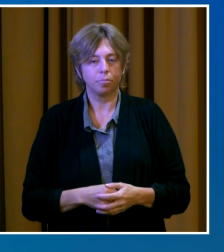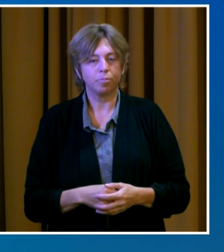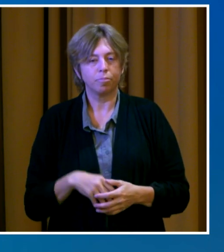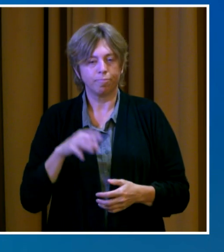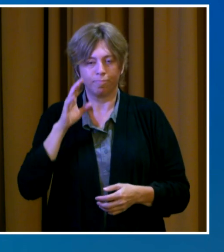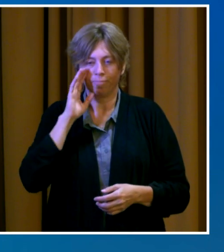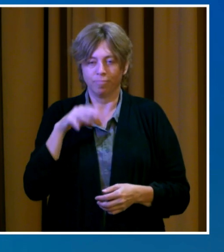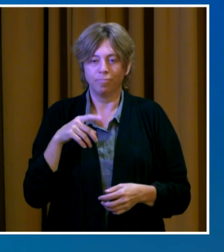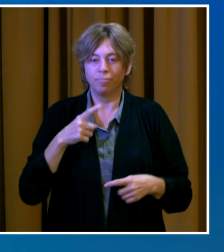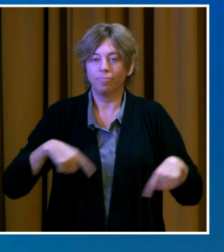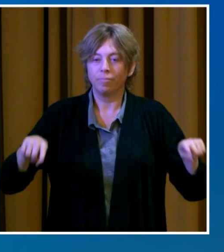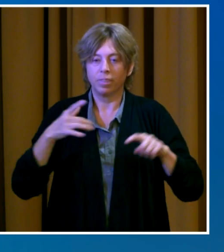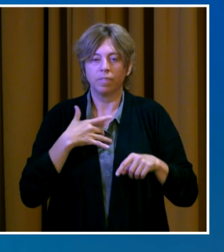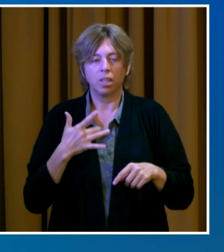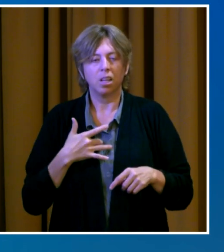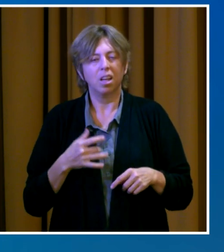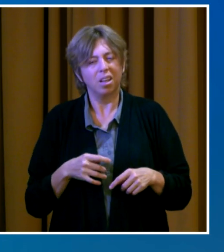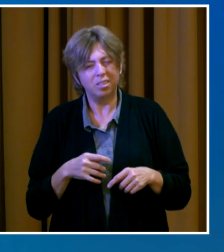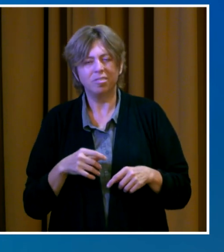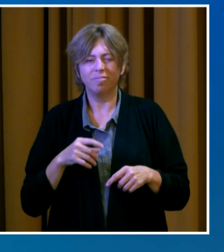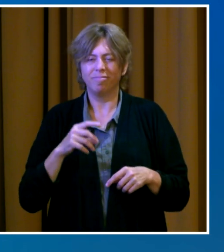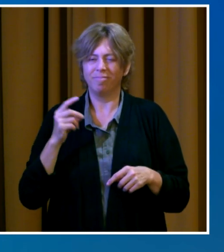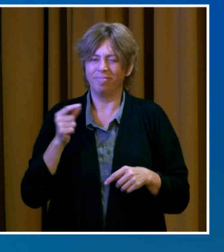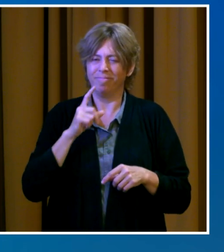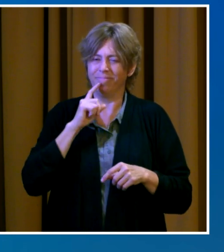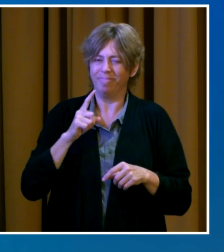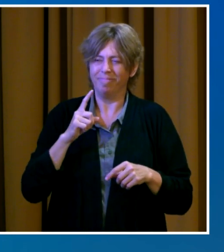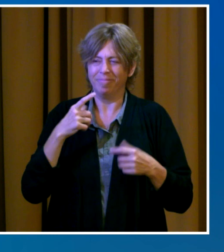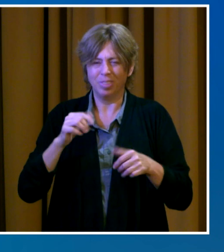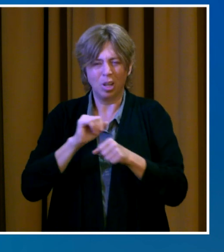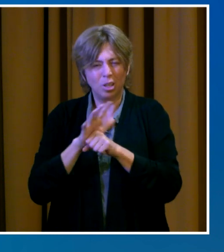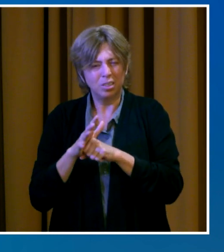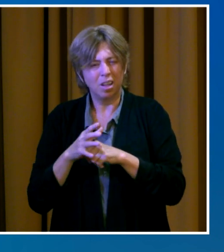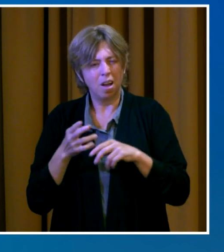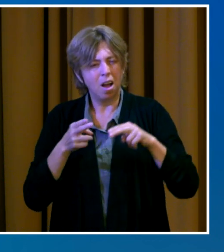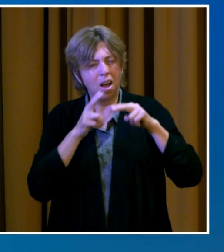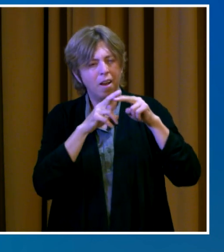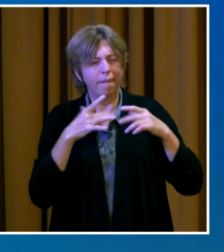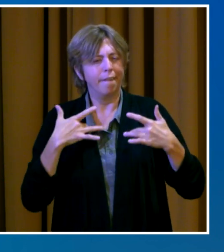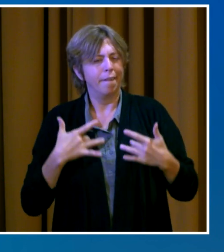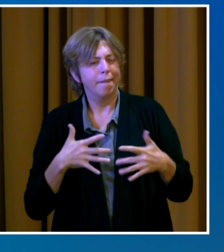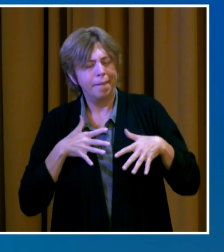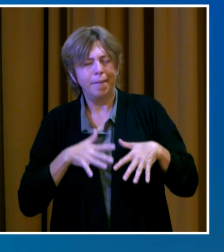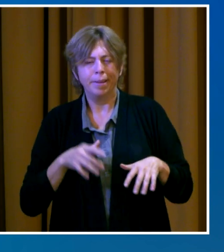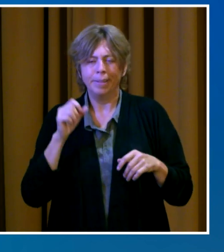it's important to remember that our collective efforts to get vaccinated make the difference.